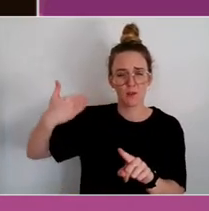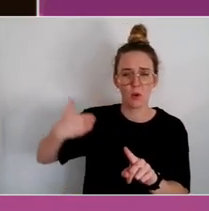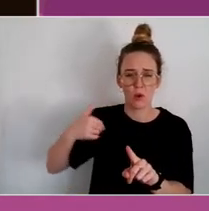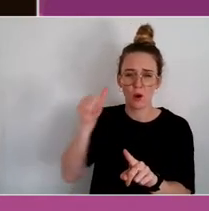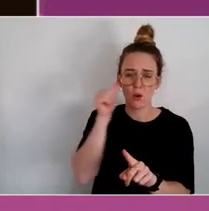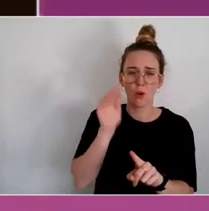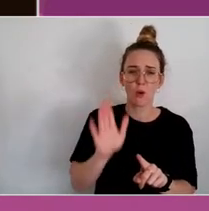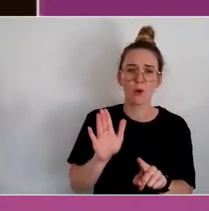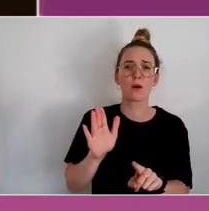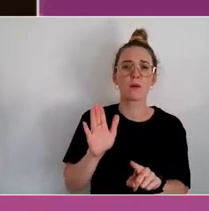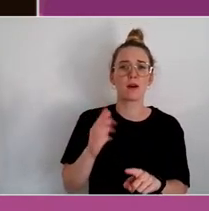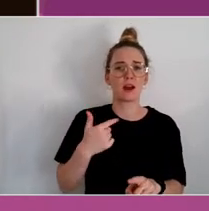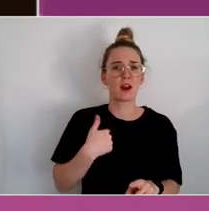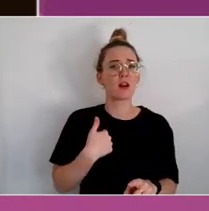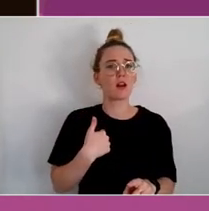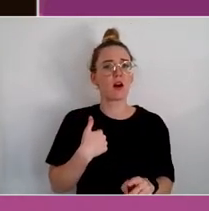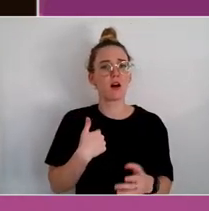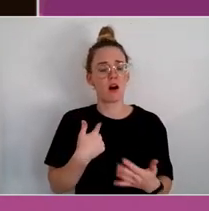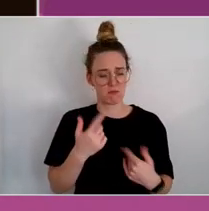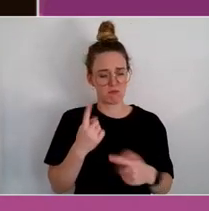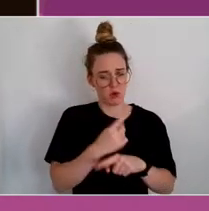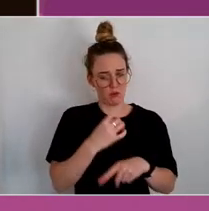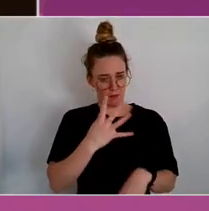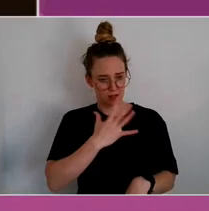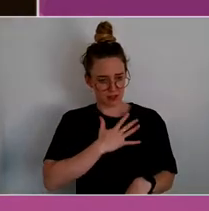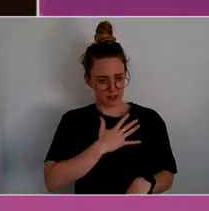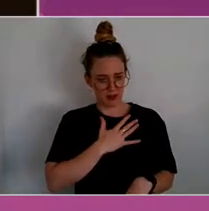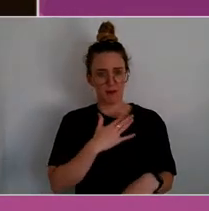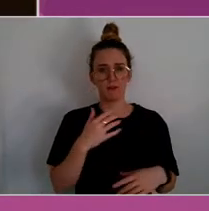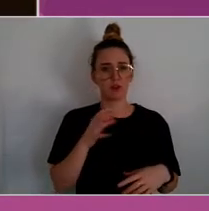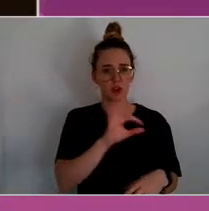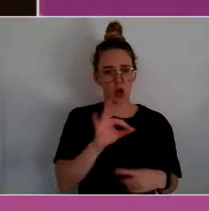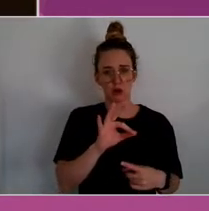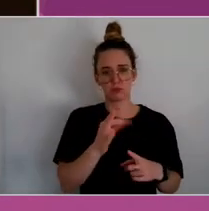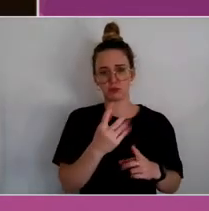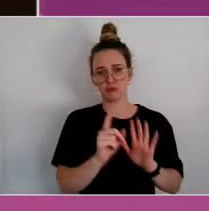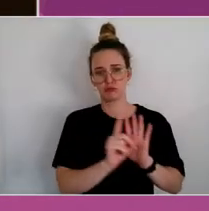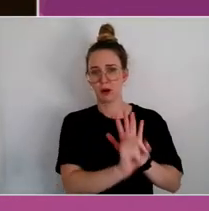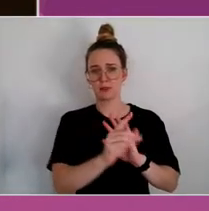of, you know, myself, not on behalf of the whole of Indigenous Australia, 'cause I can't